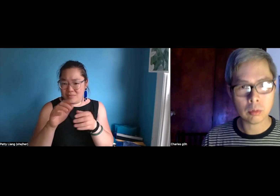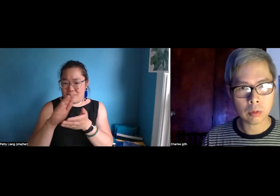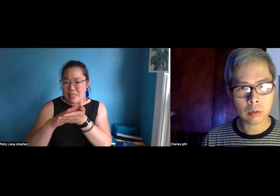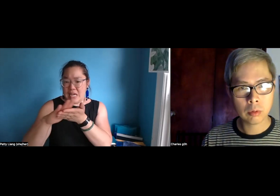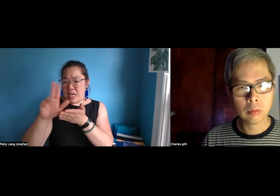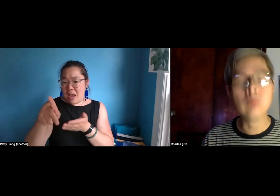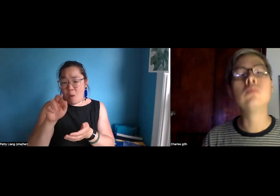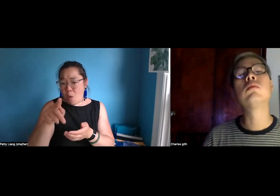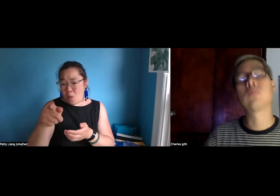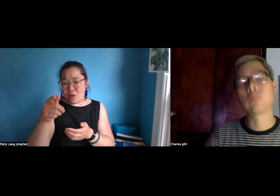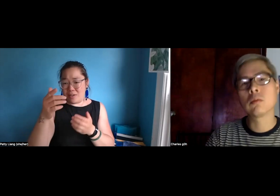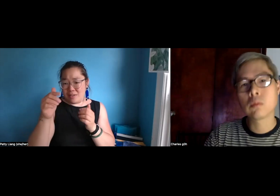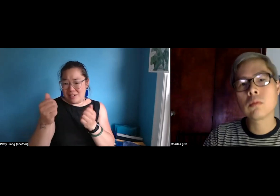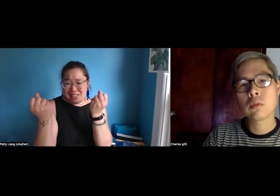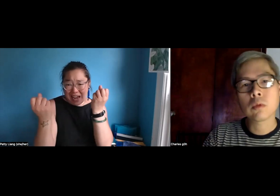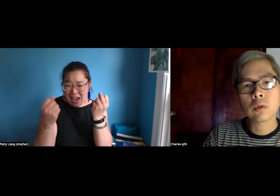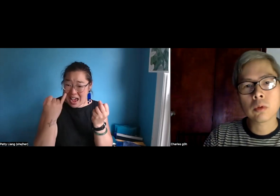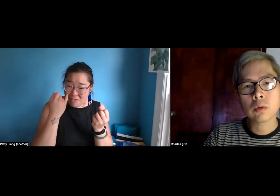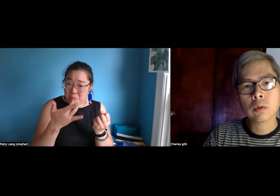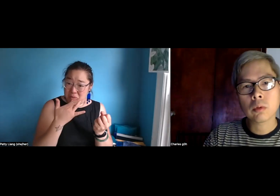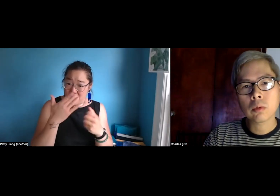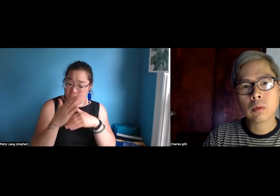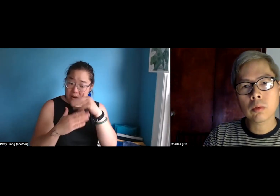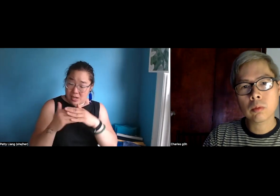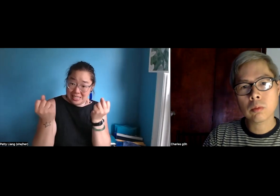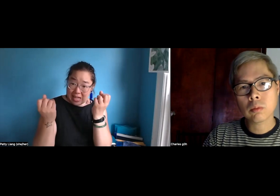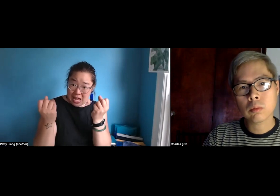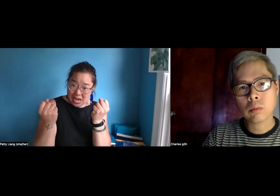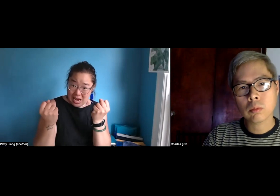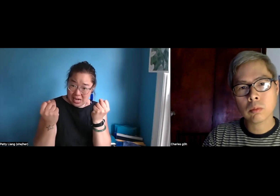help read it over for you and edit and clean it up for you, and you can sign it if you prefer.